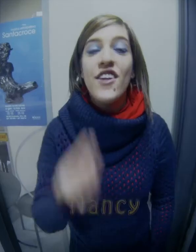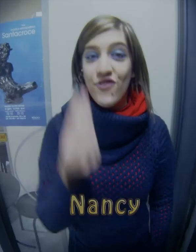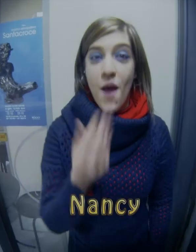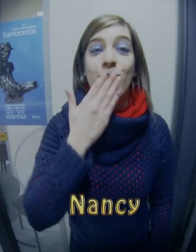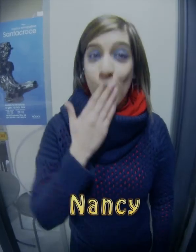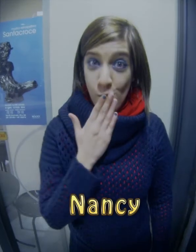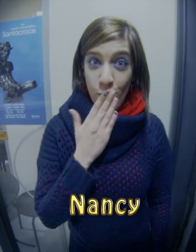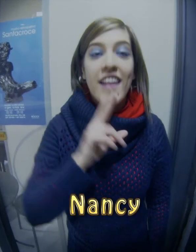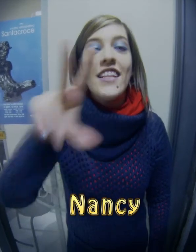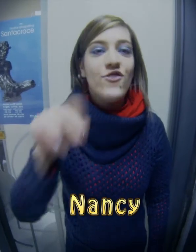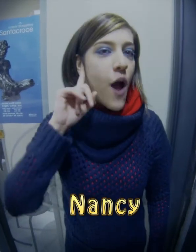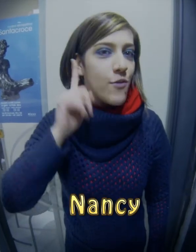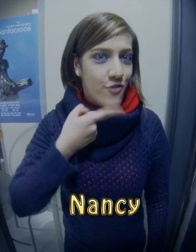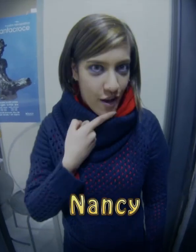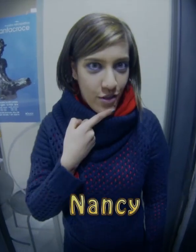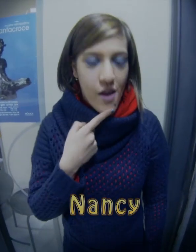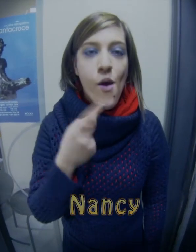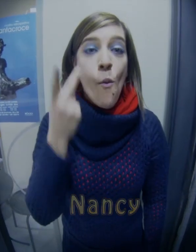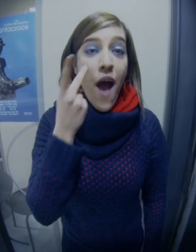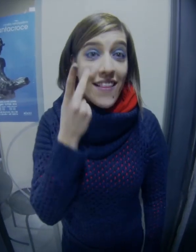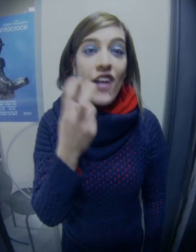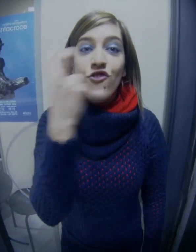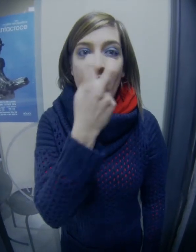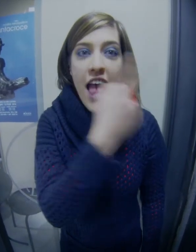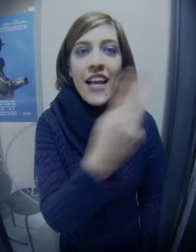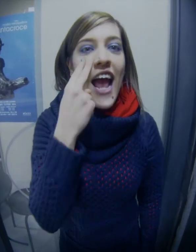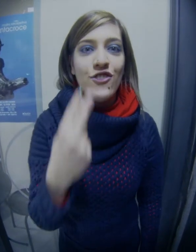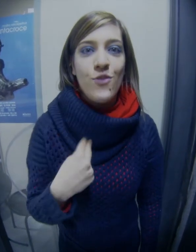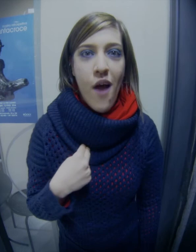There is a mute, who says to a deaf looks Czechs look at us ....